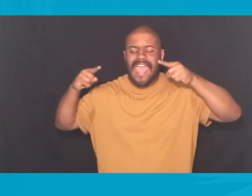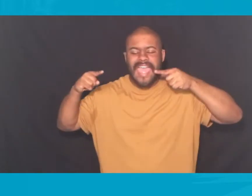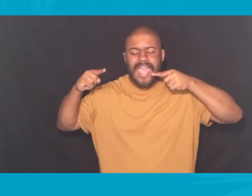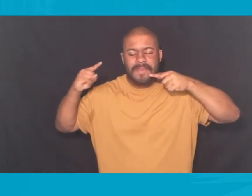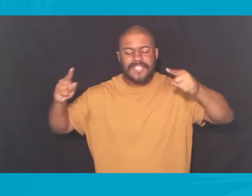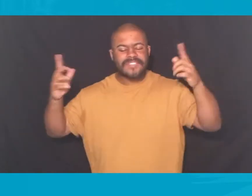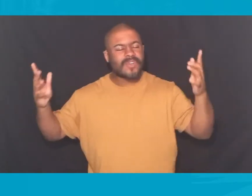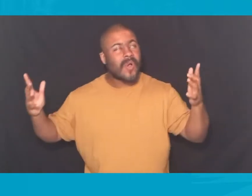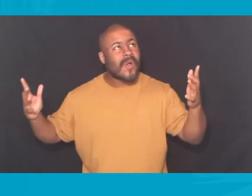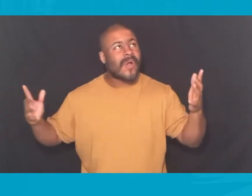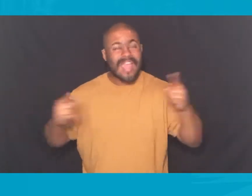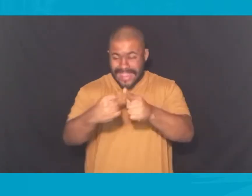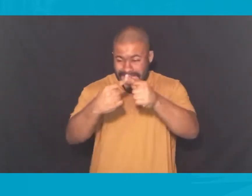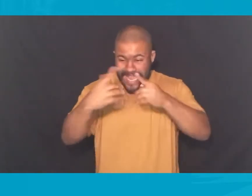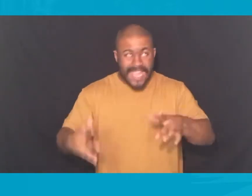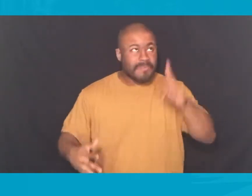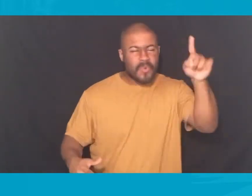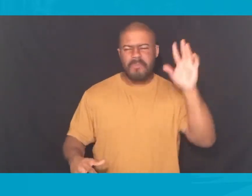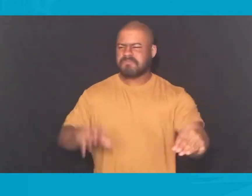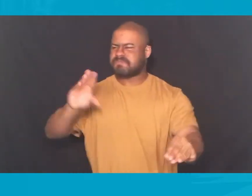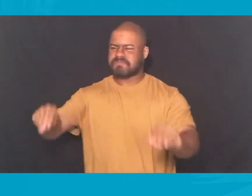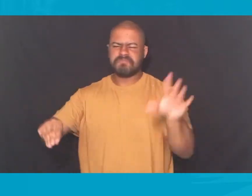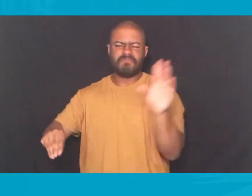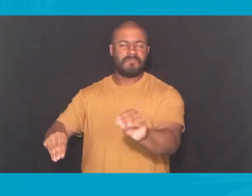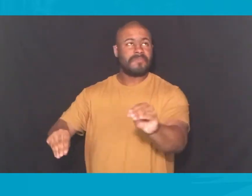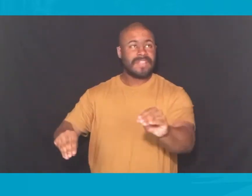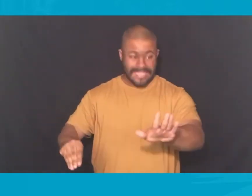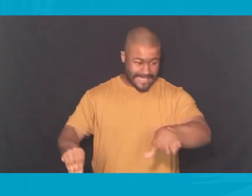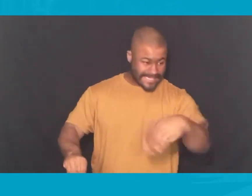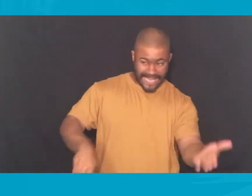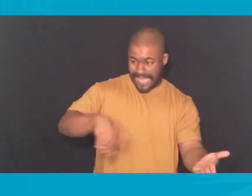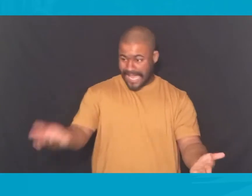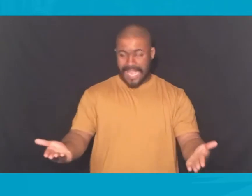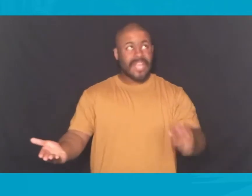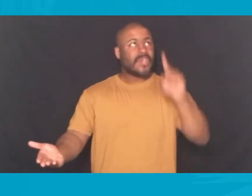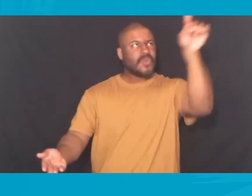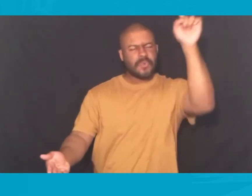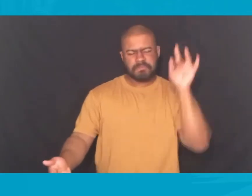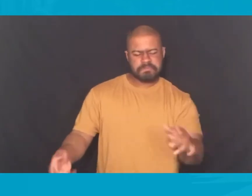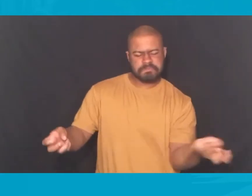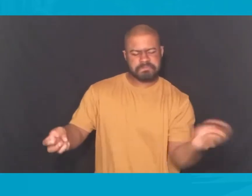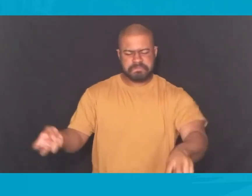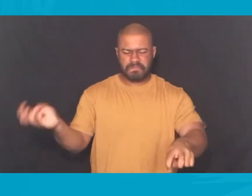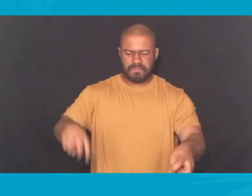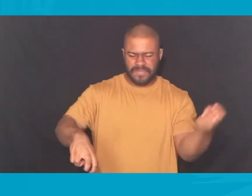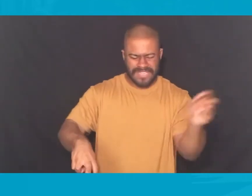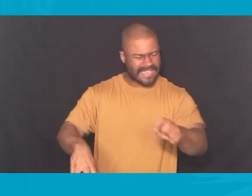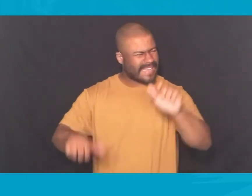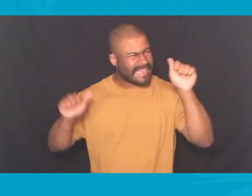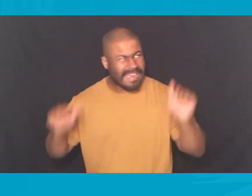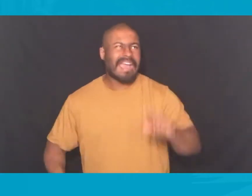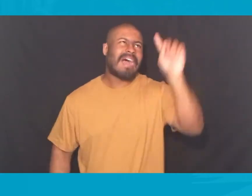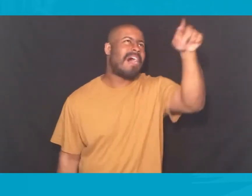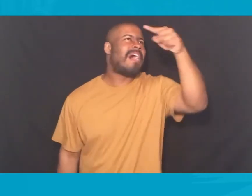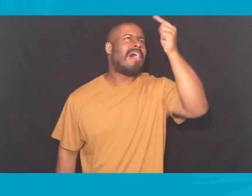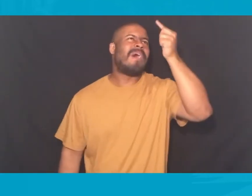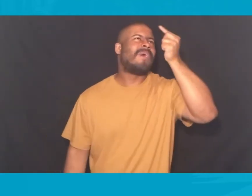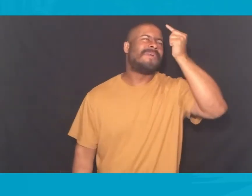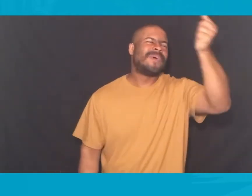What You are famous for Shut the mouths of lions Bring dry bones to life and